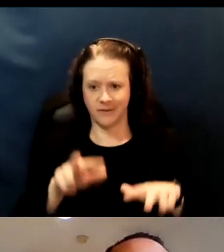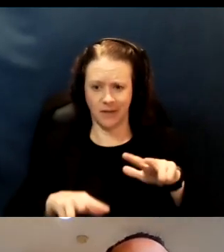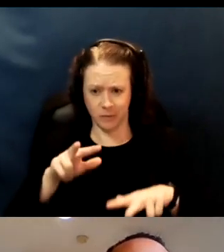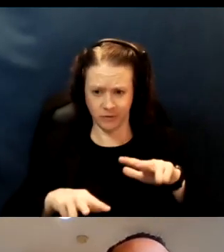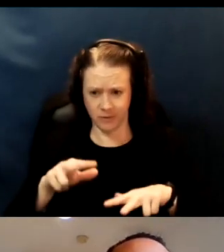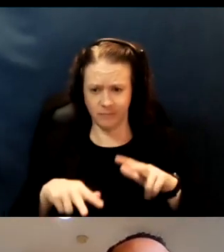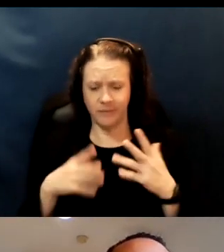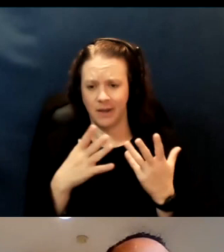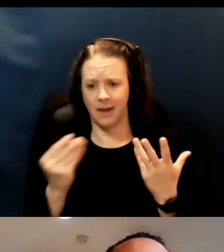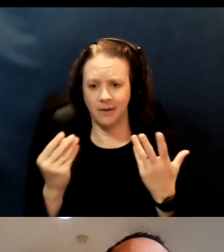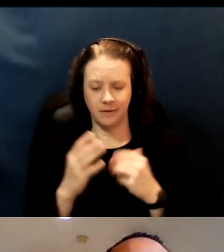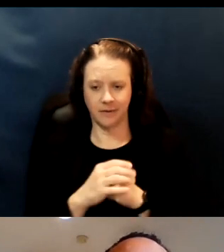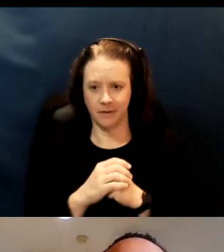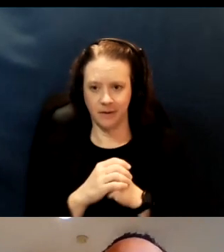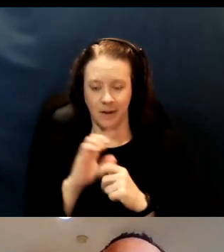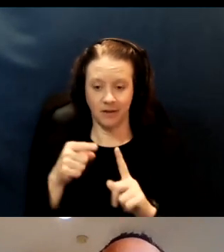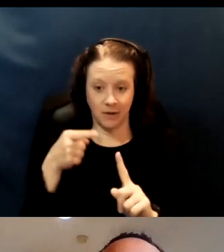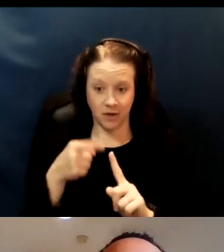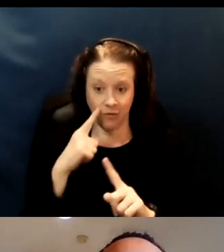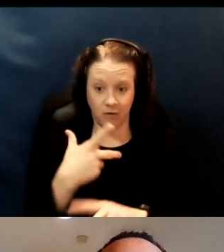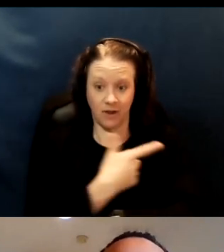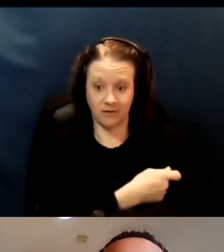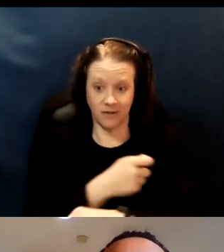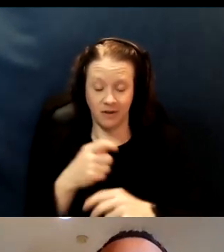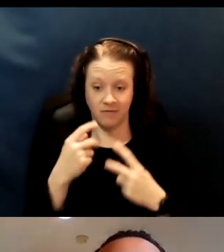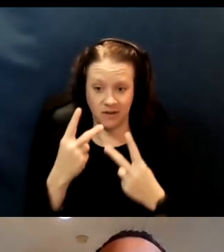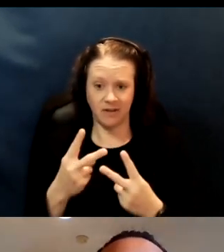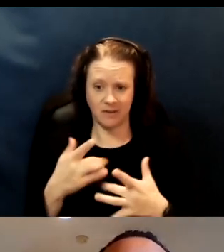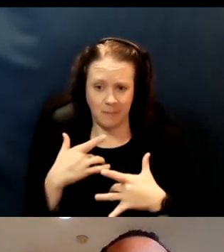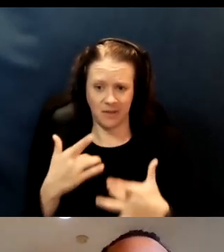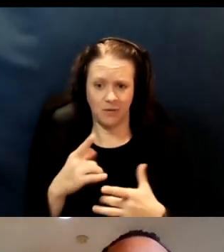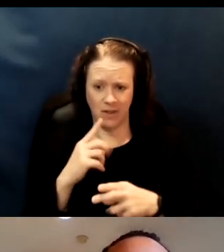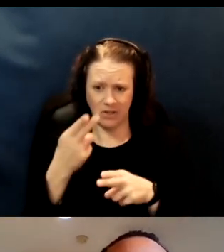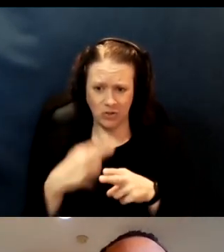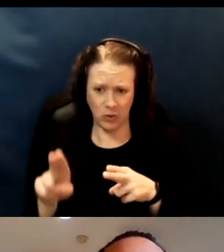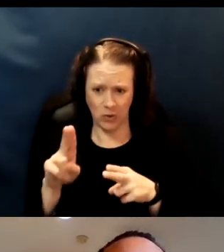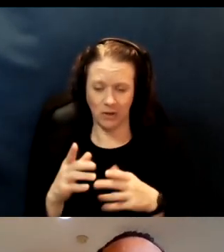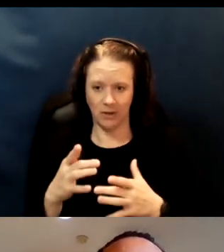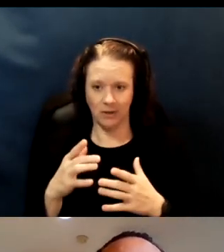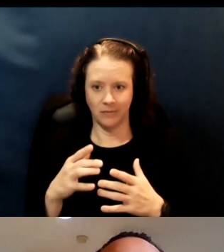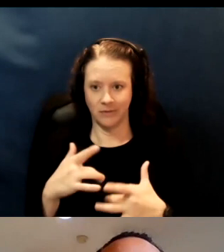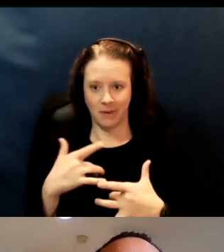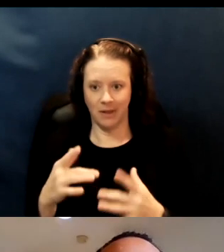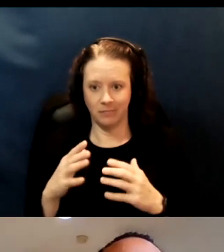And especially for vaccine visits that tend to be very short, typically no more than 30 minutes,